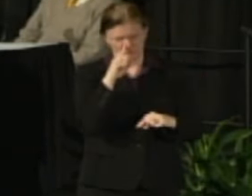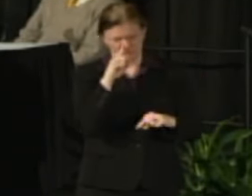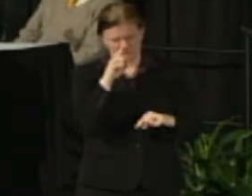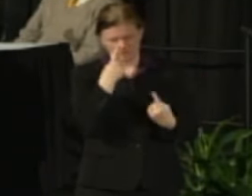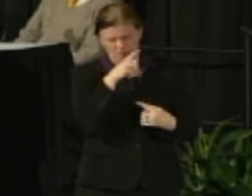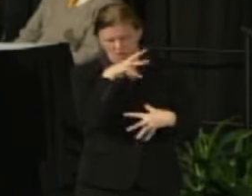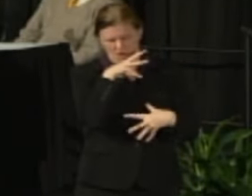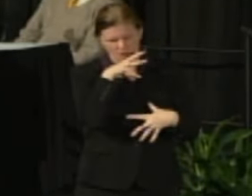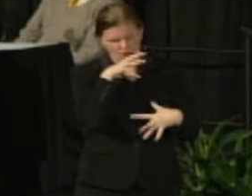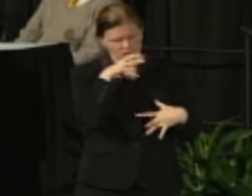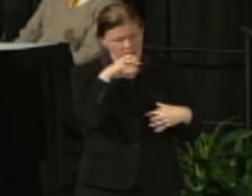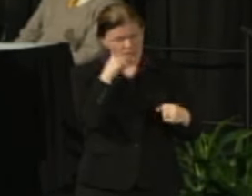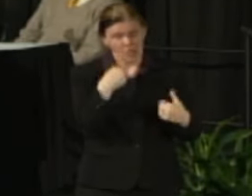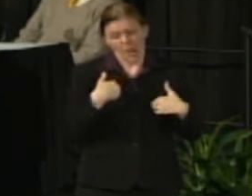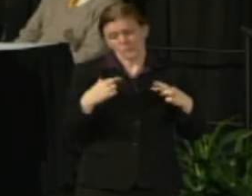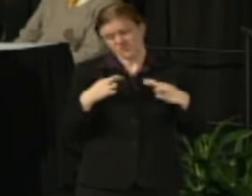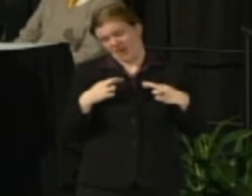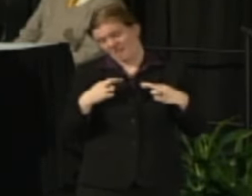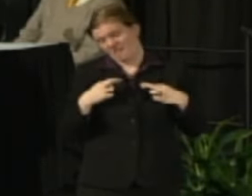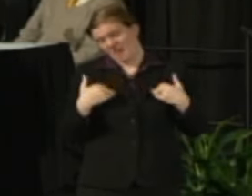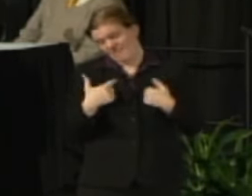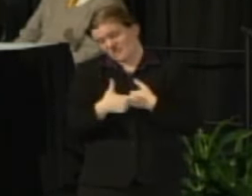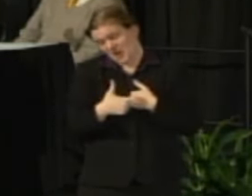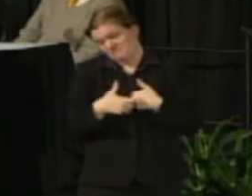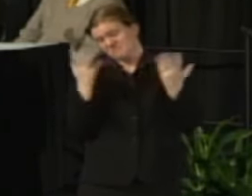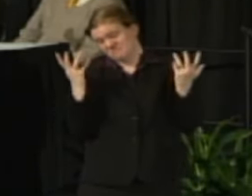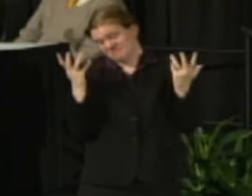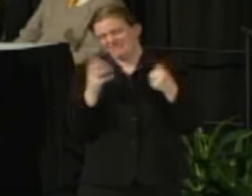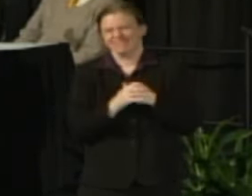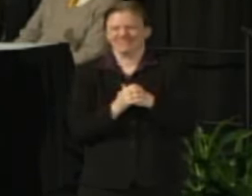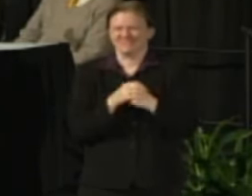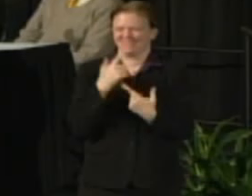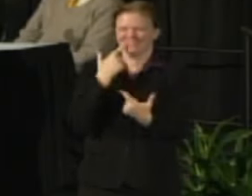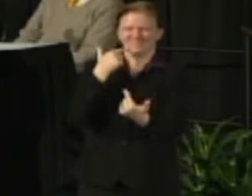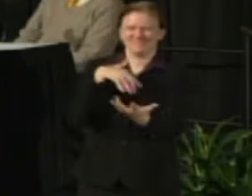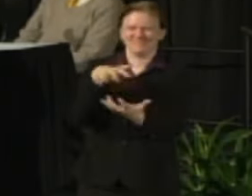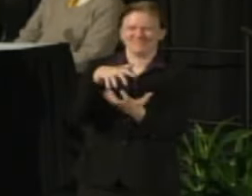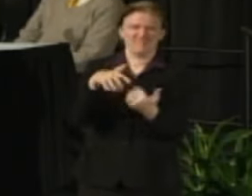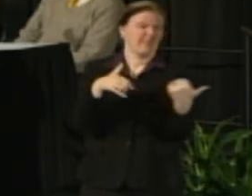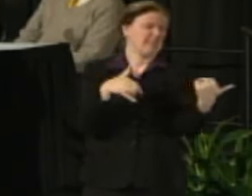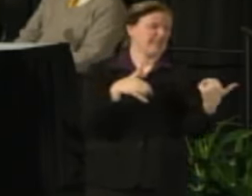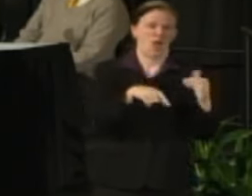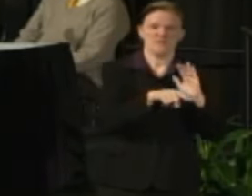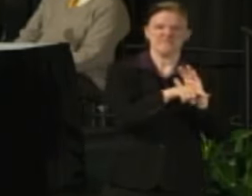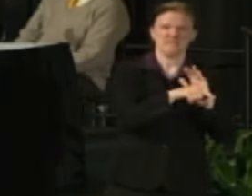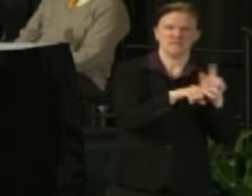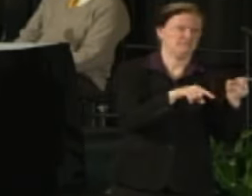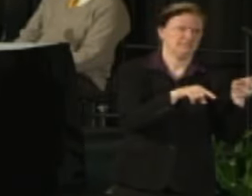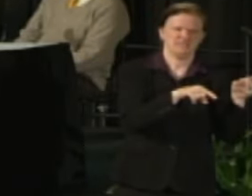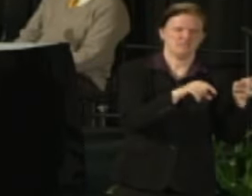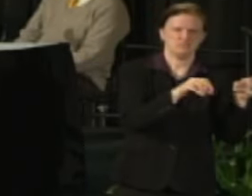but when you're retired you have time and especially when the temperatures are in the 20s and the dog wants to go for a walk.